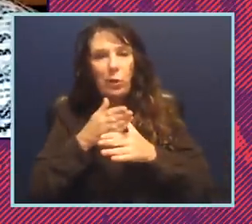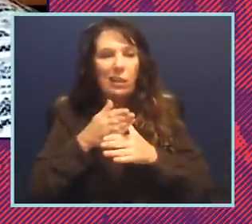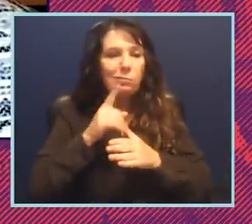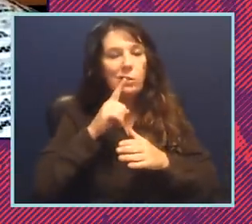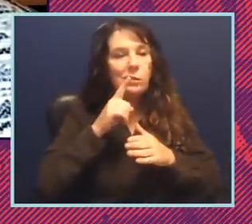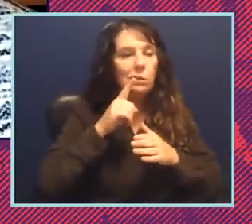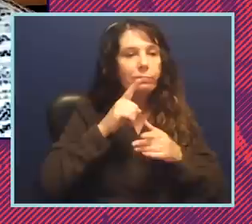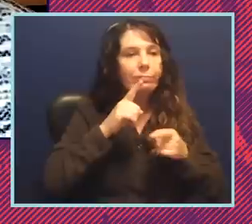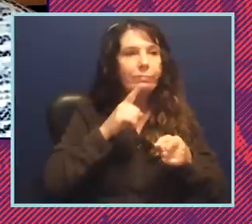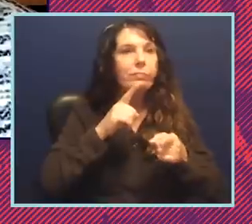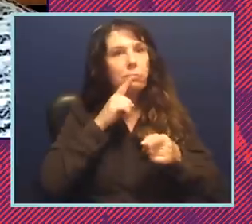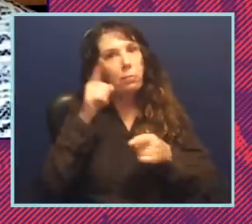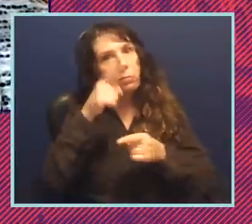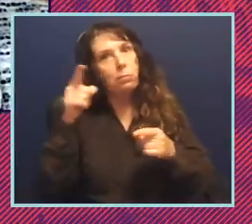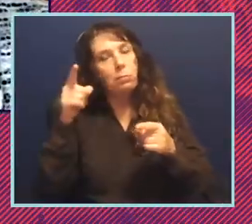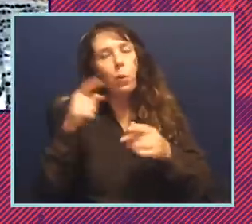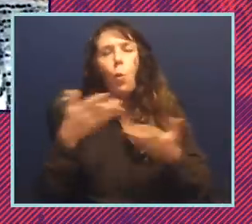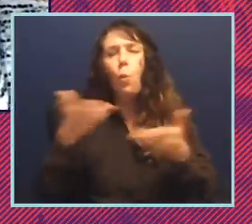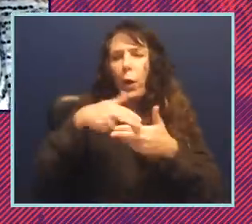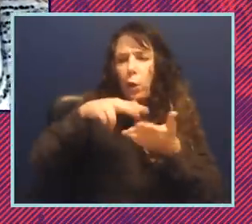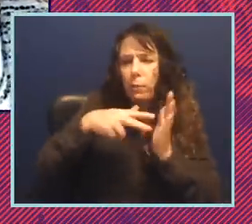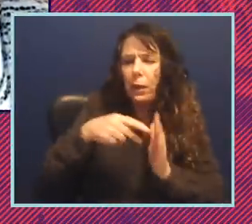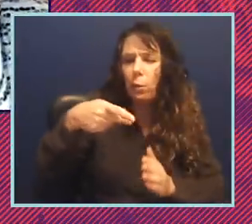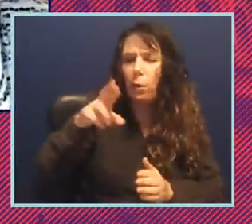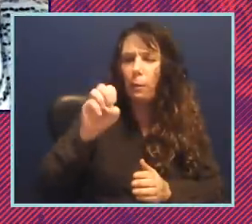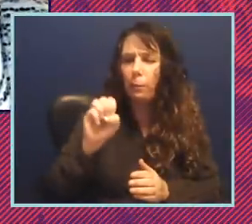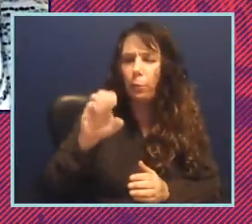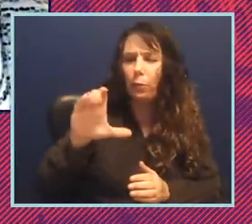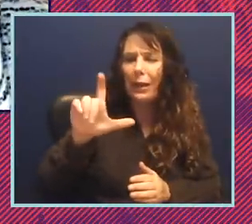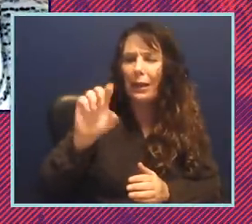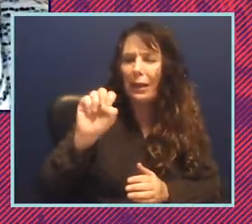lawsuit and sophia what is pre-clearance and why did how did we lose pre-clearance sure